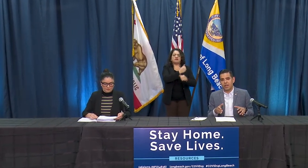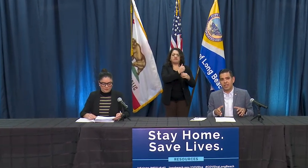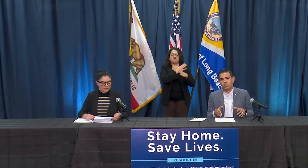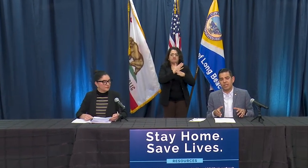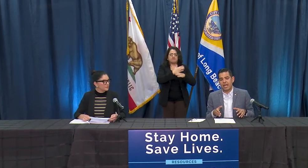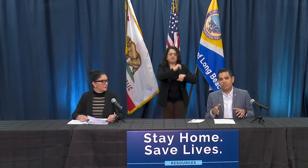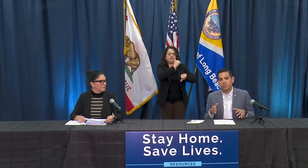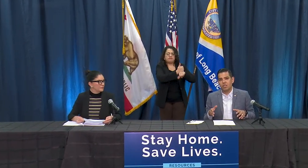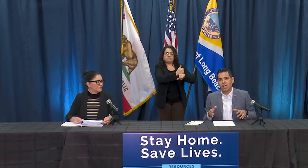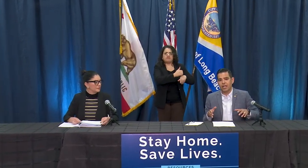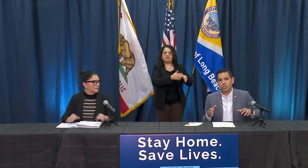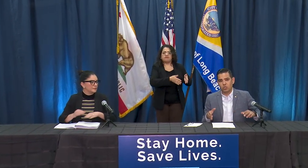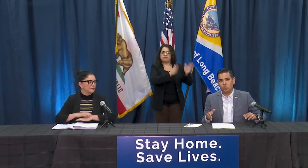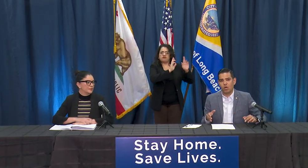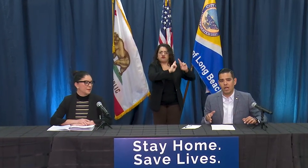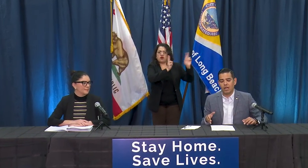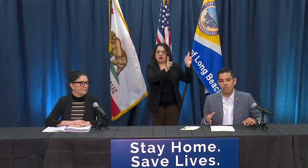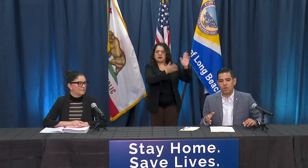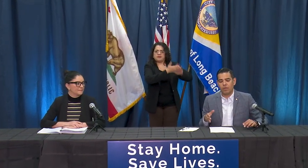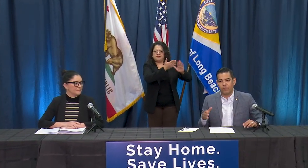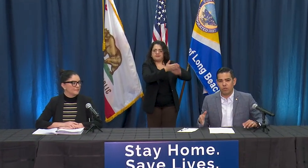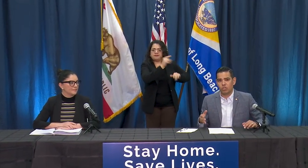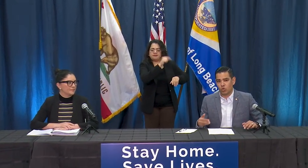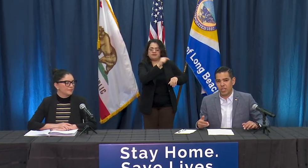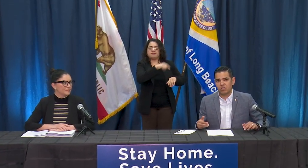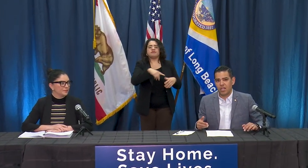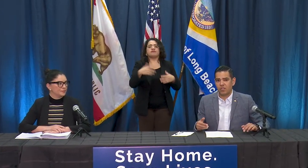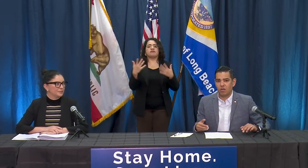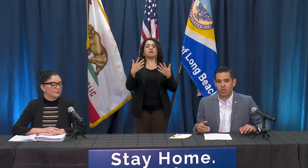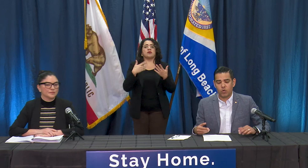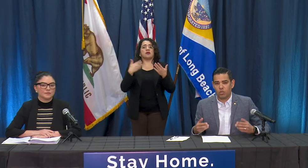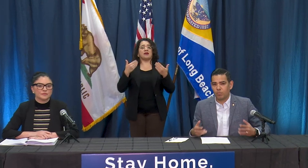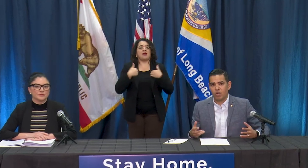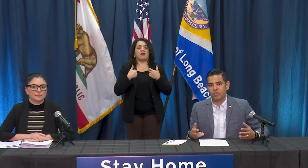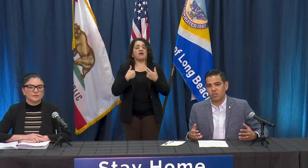invite, we have two folks are joining us today that are critical parts of our